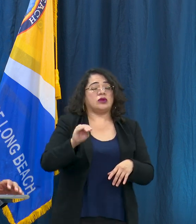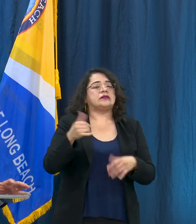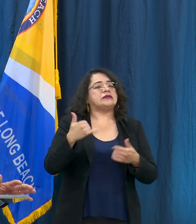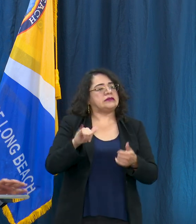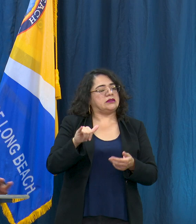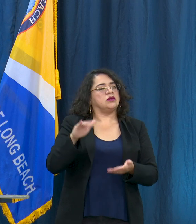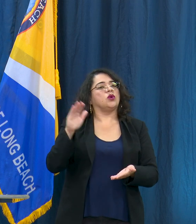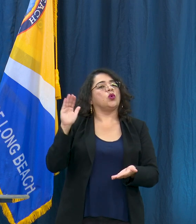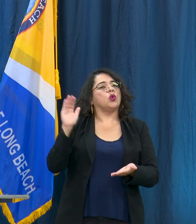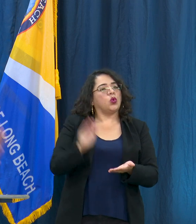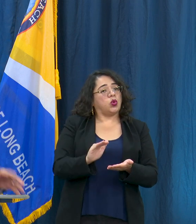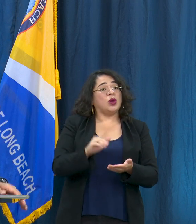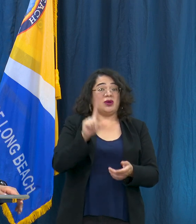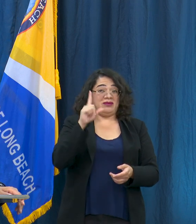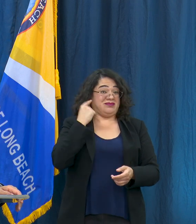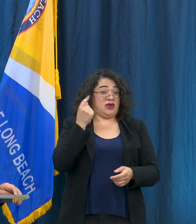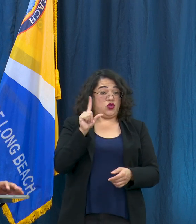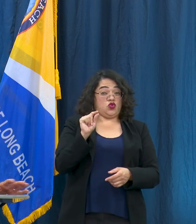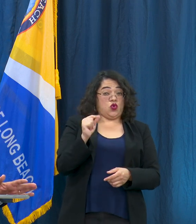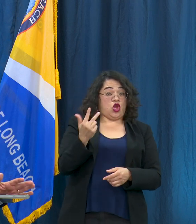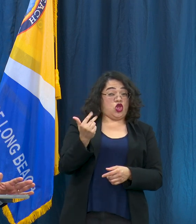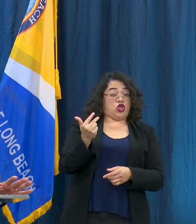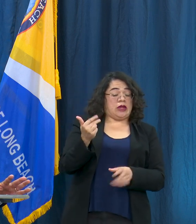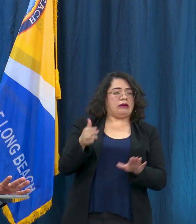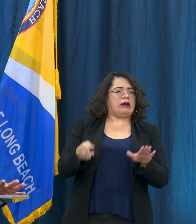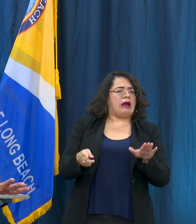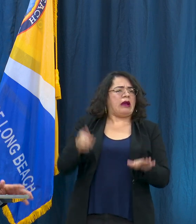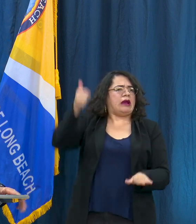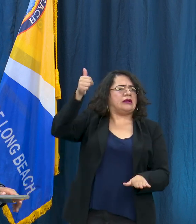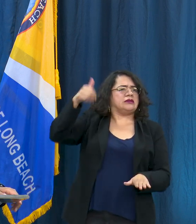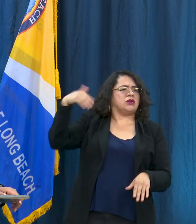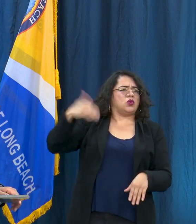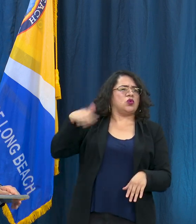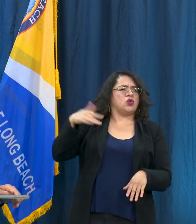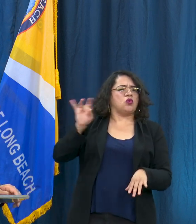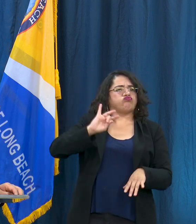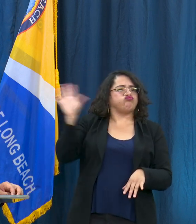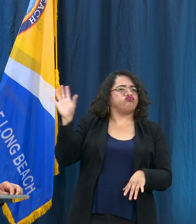high in 2013 which is when we had our highest count in Long Beach. It's still about a